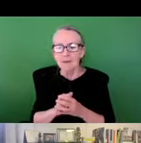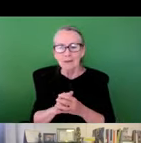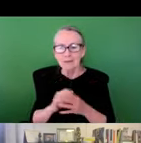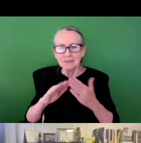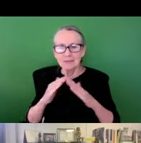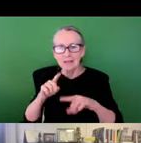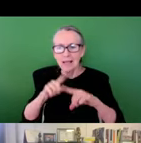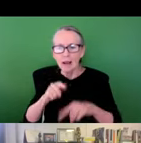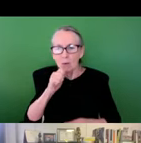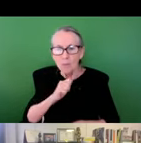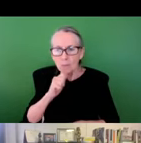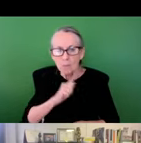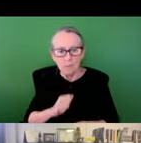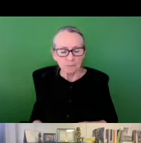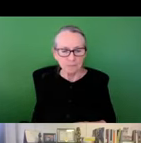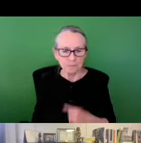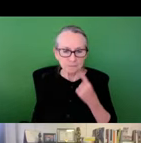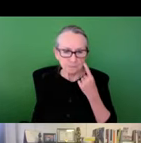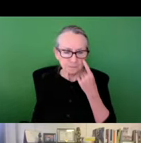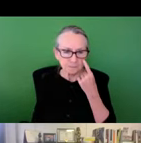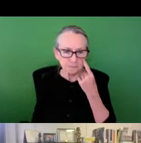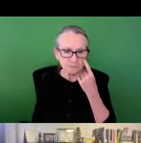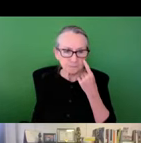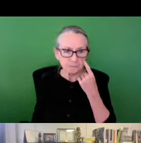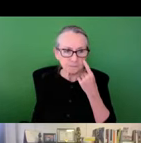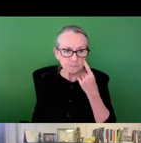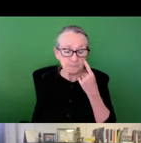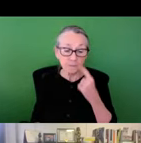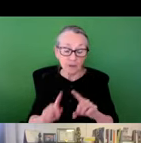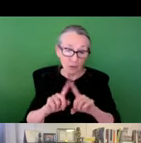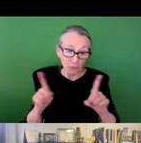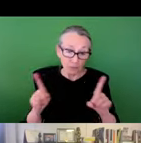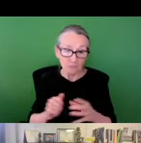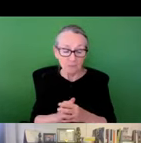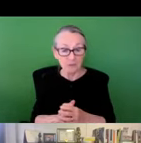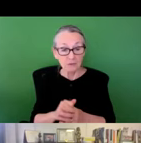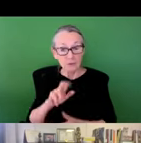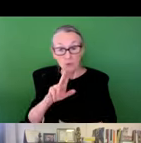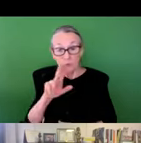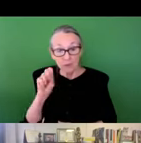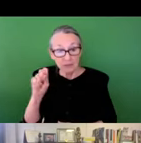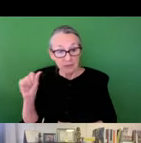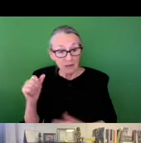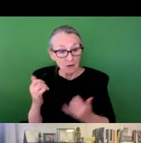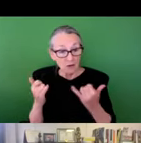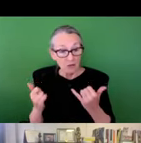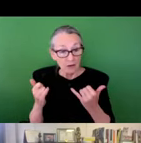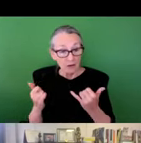with the amount of stormwater runoff during these events, leading to further flooding. However, in the US right now